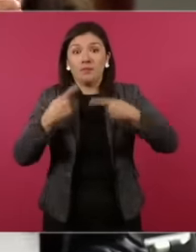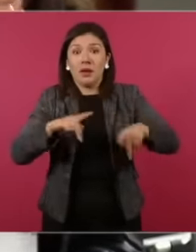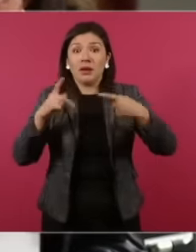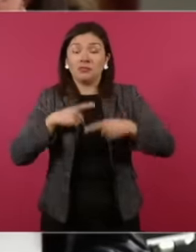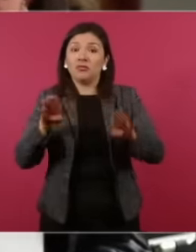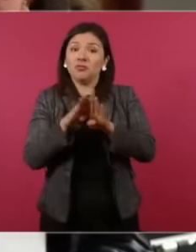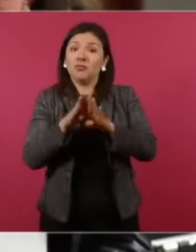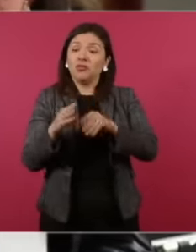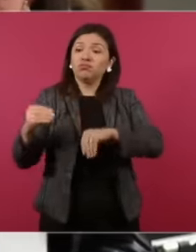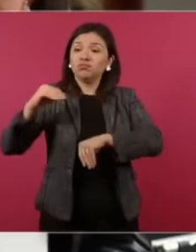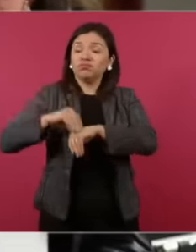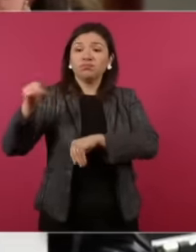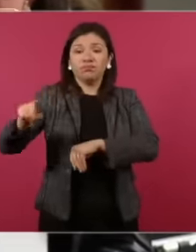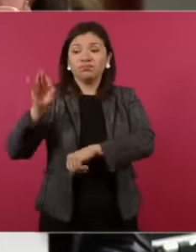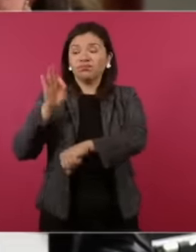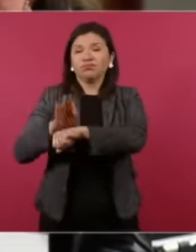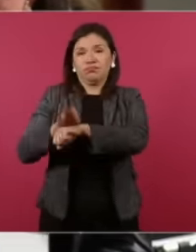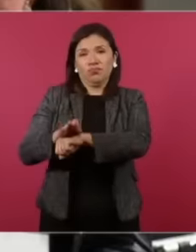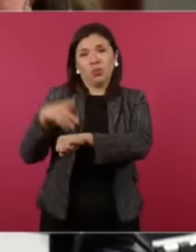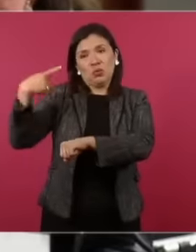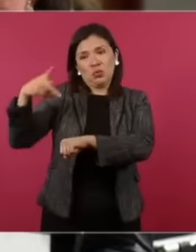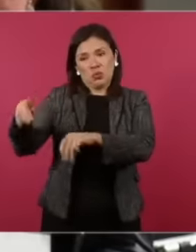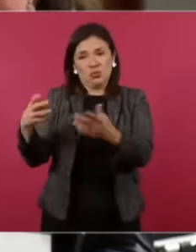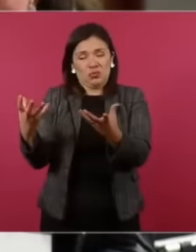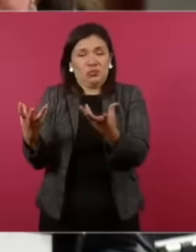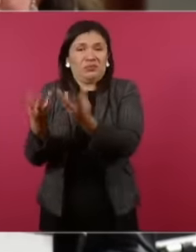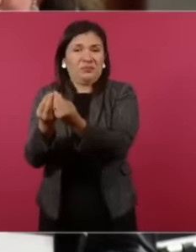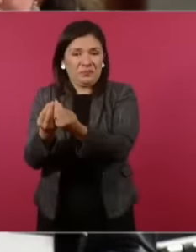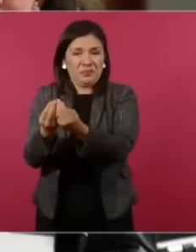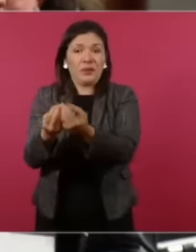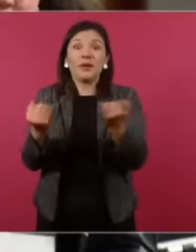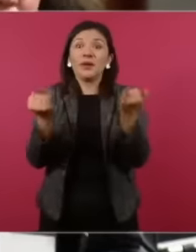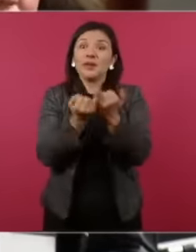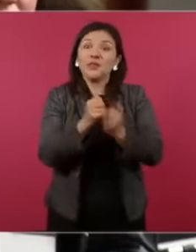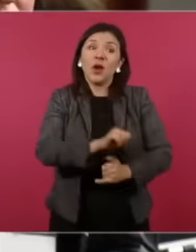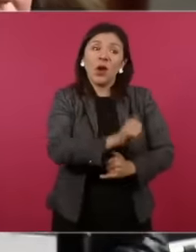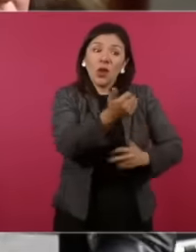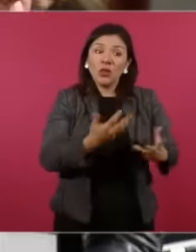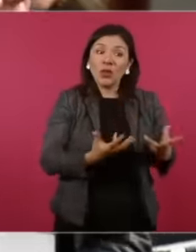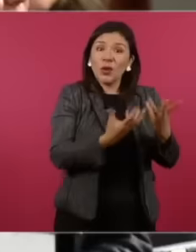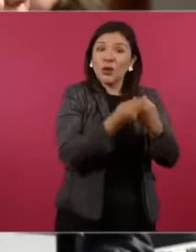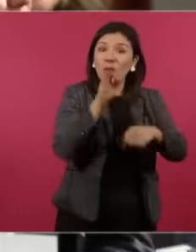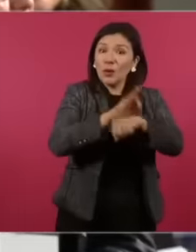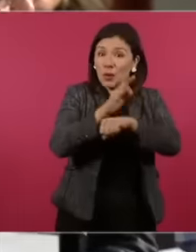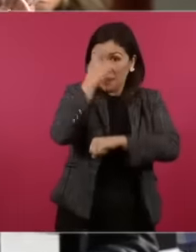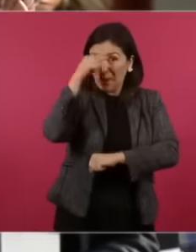just as he grabs a trench also those who grab another trench in your favor